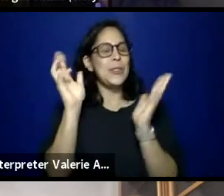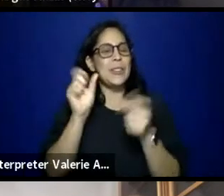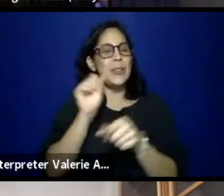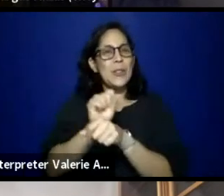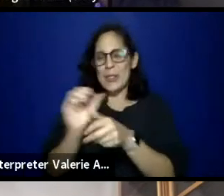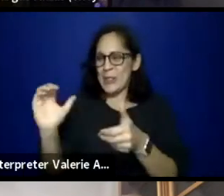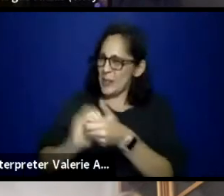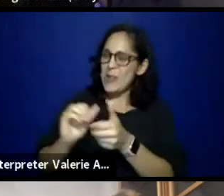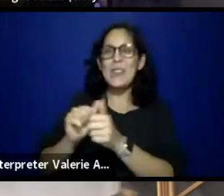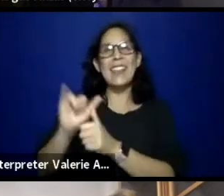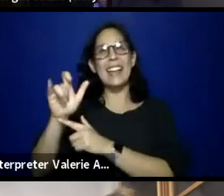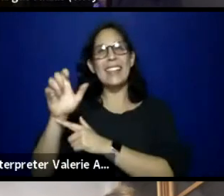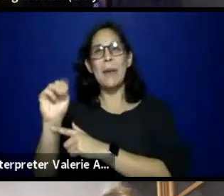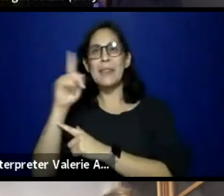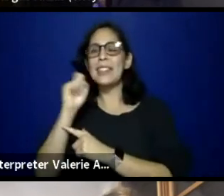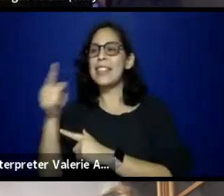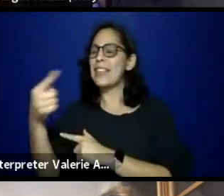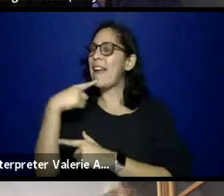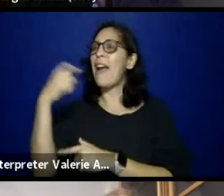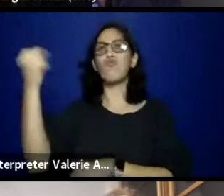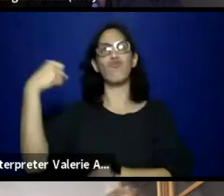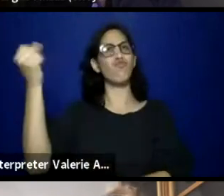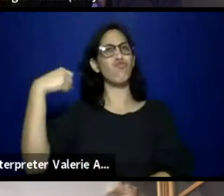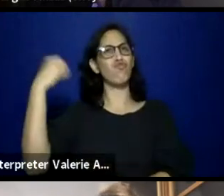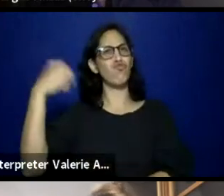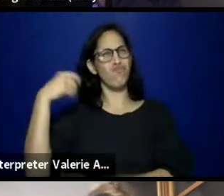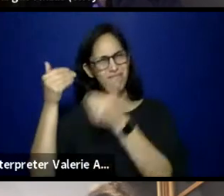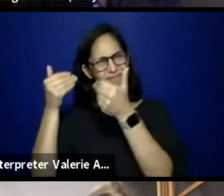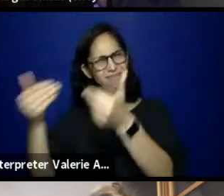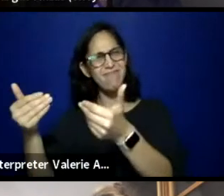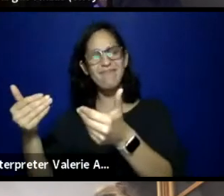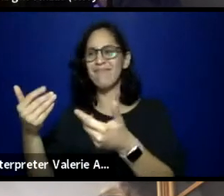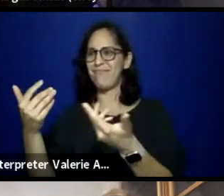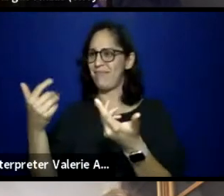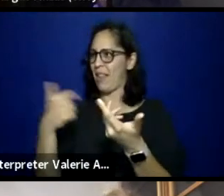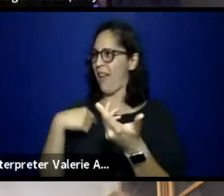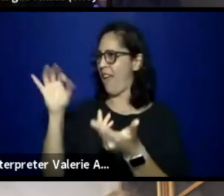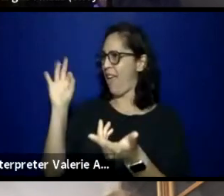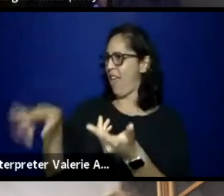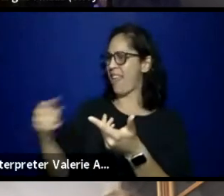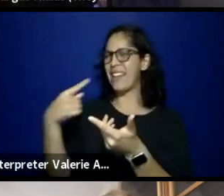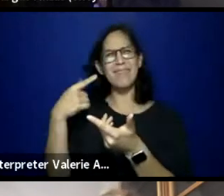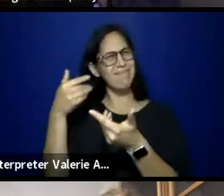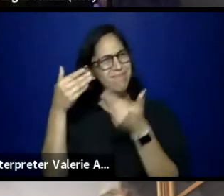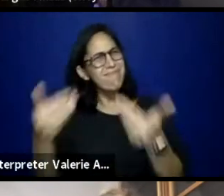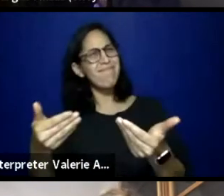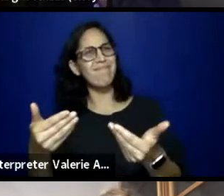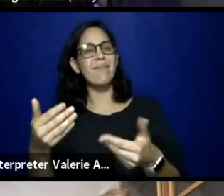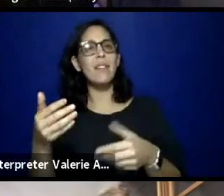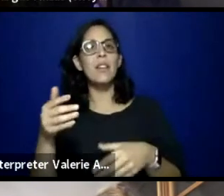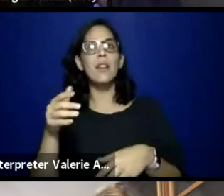They love to tell you yes, you can do that or no, we can't do that, and let's figure out a way